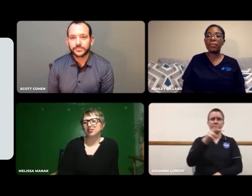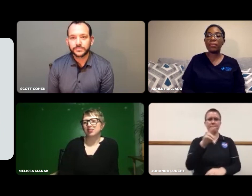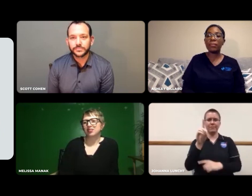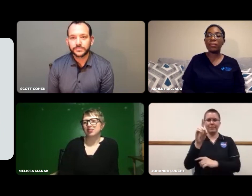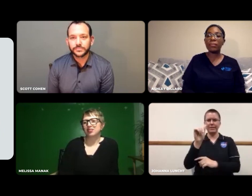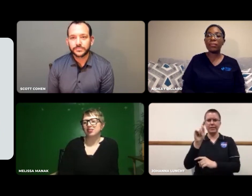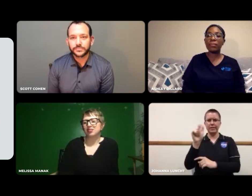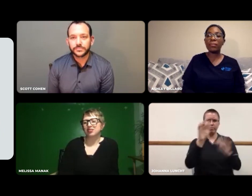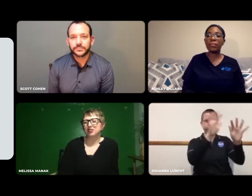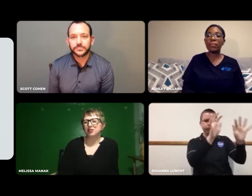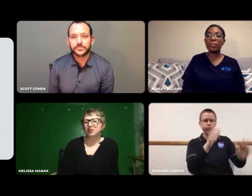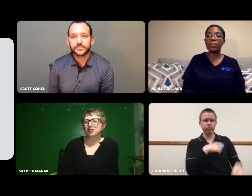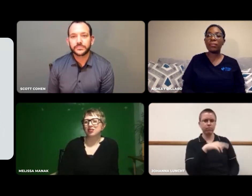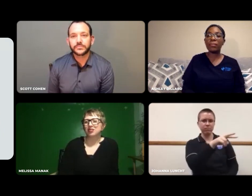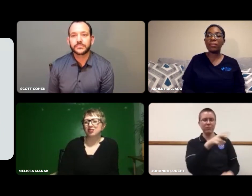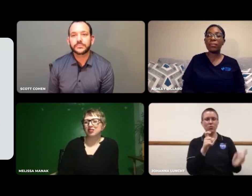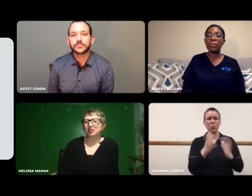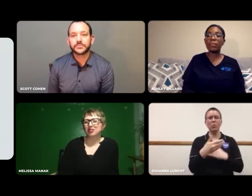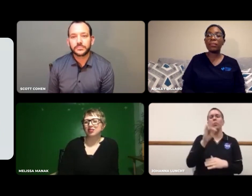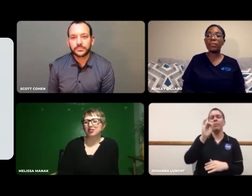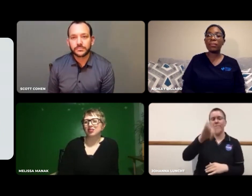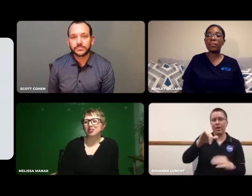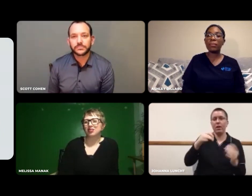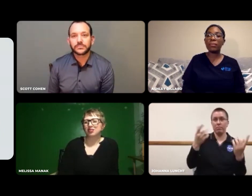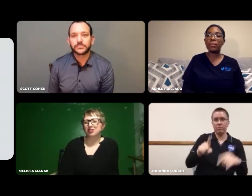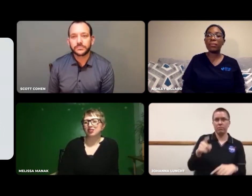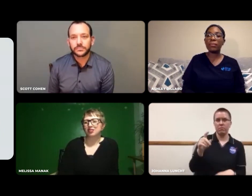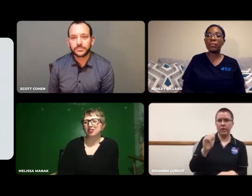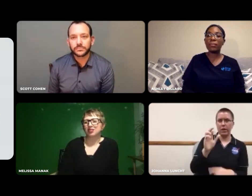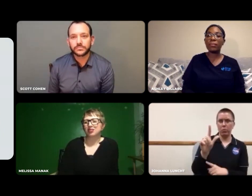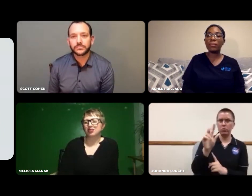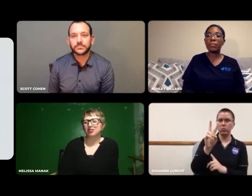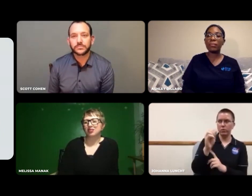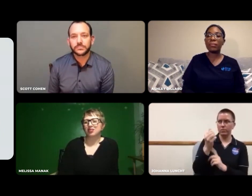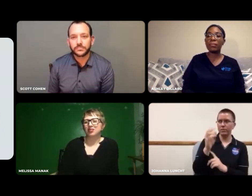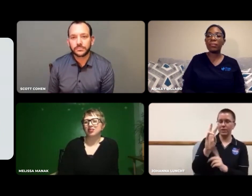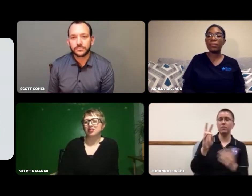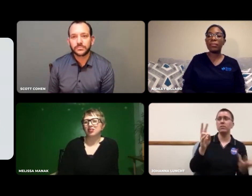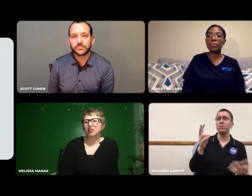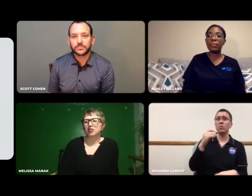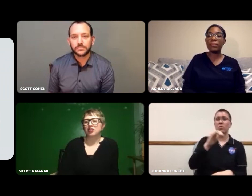another monitor displaying the data that I needed. I had that experience back in 2016.